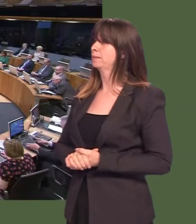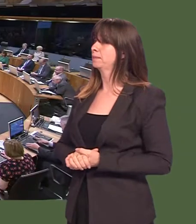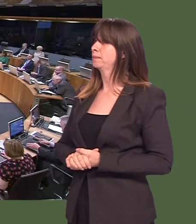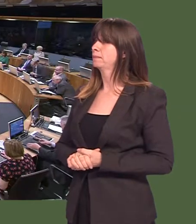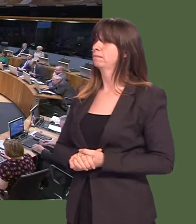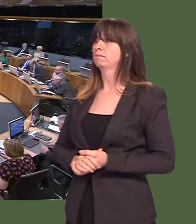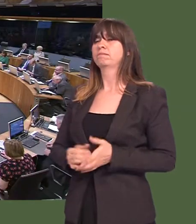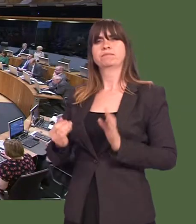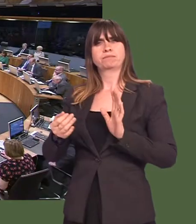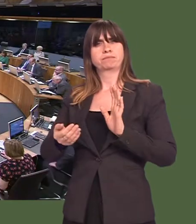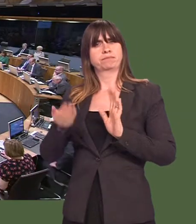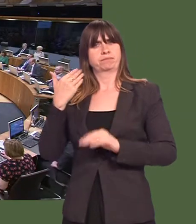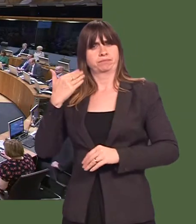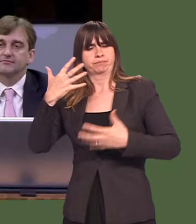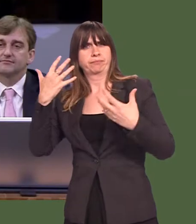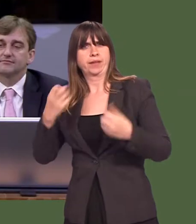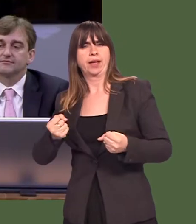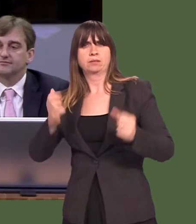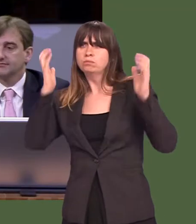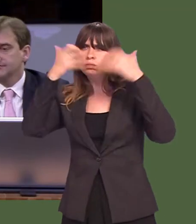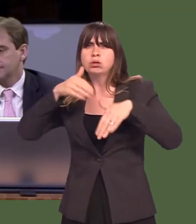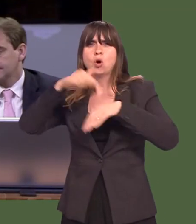Last week in the news, First Minister, there were some serious concerns raised about the